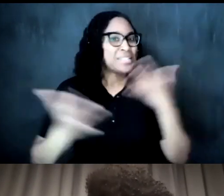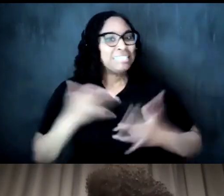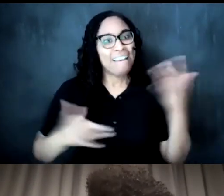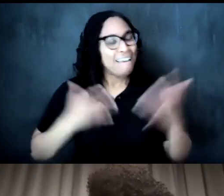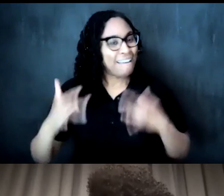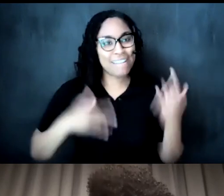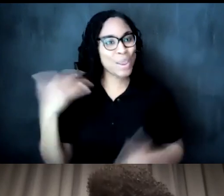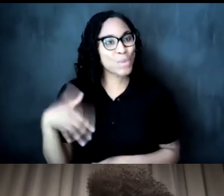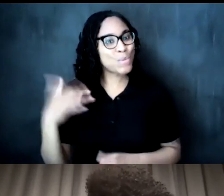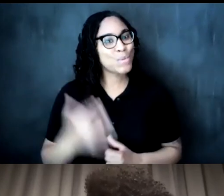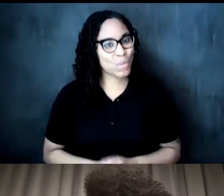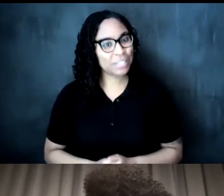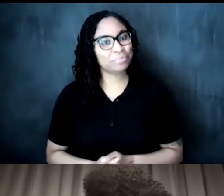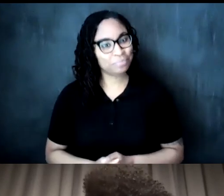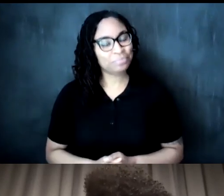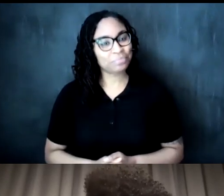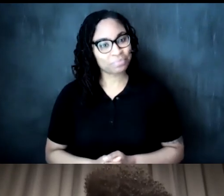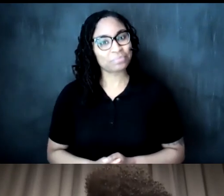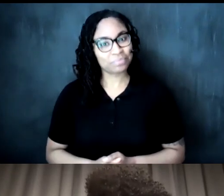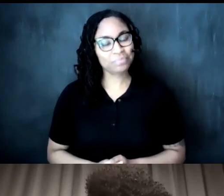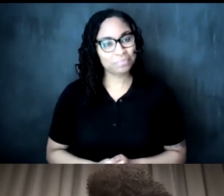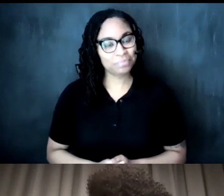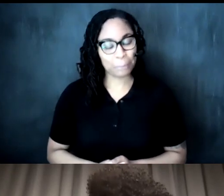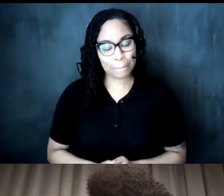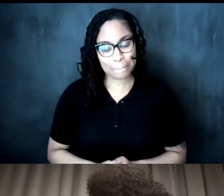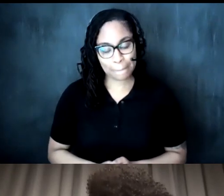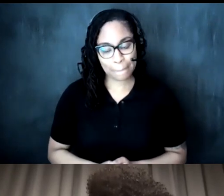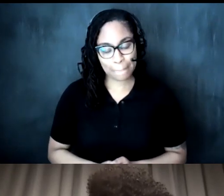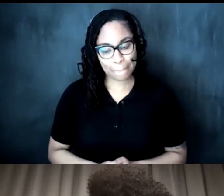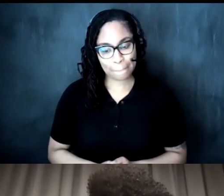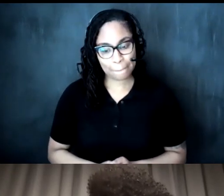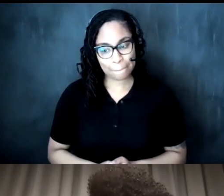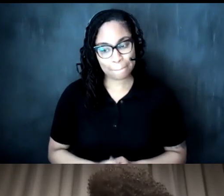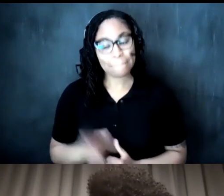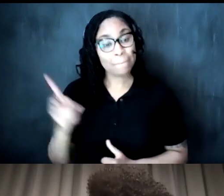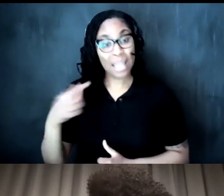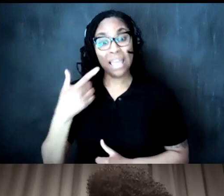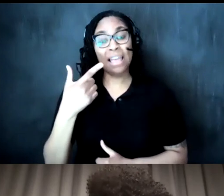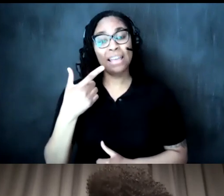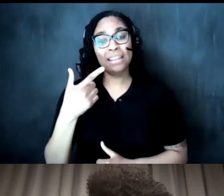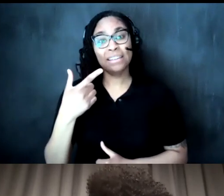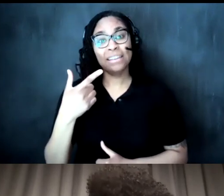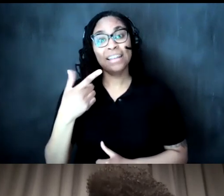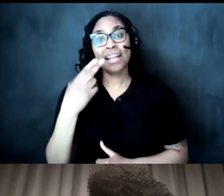um the the thing was that when we lived in ghana my the woman that took care of my daughter at